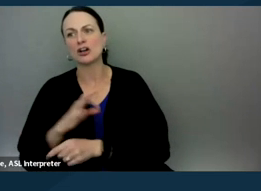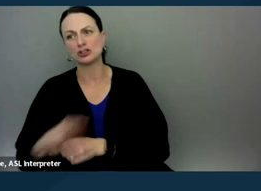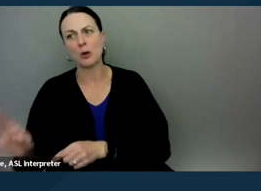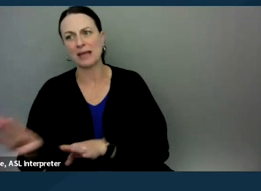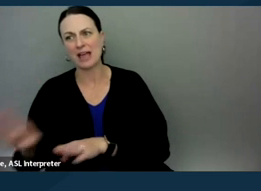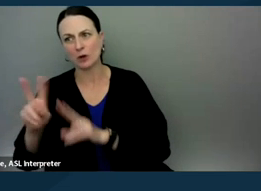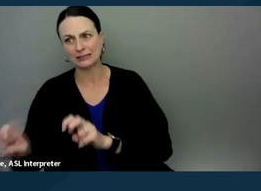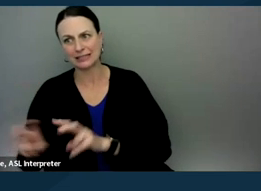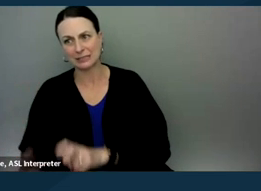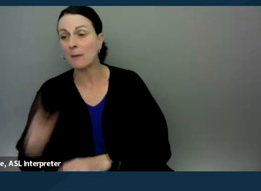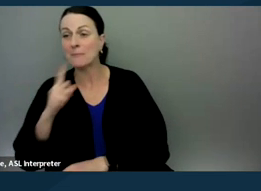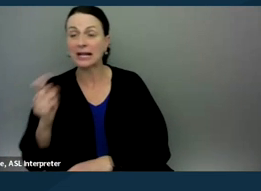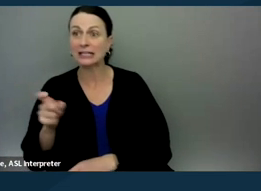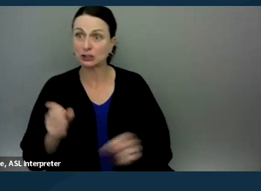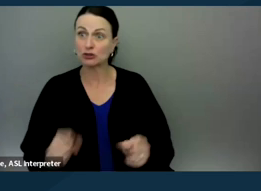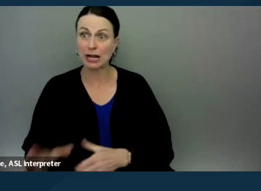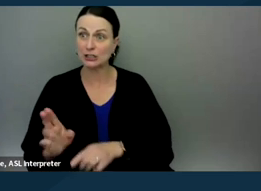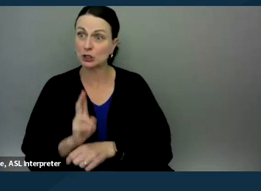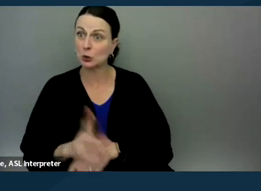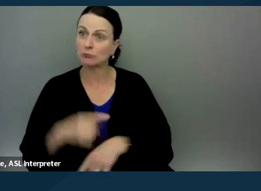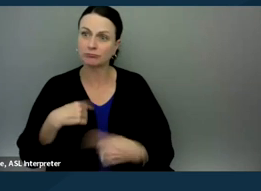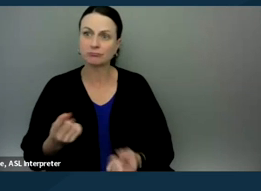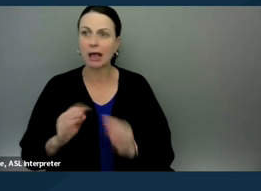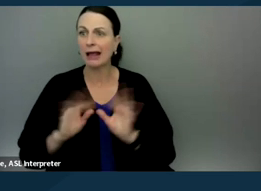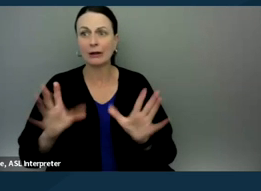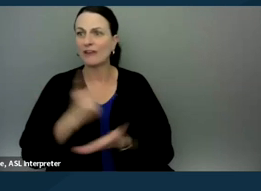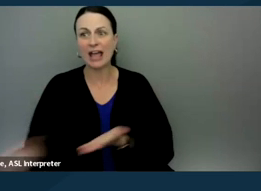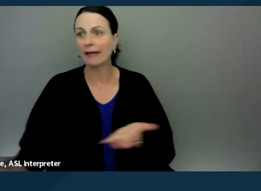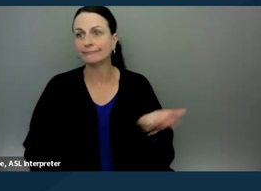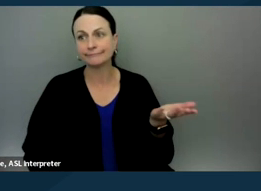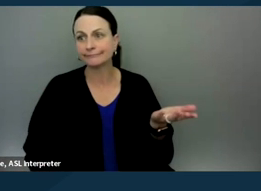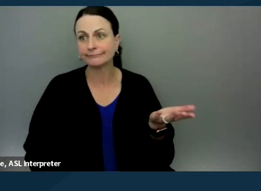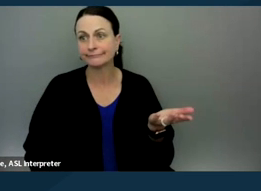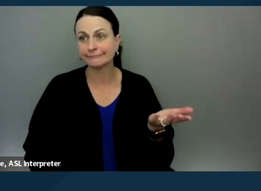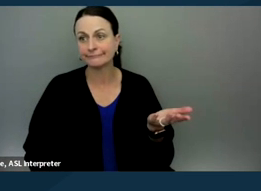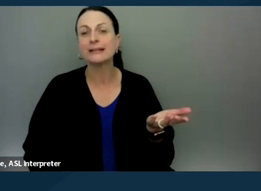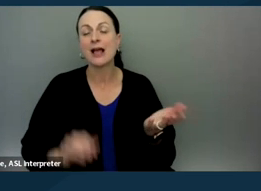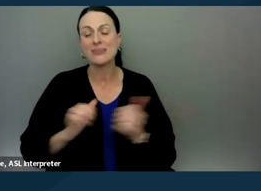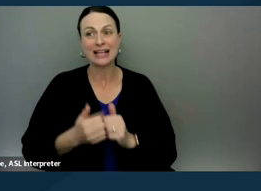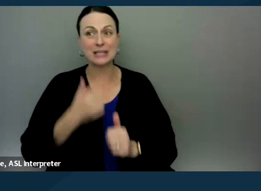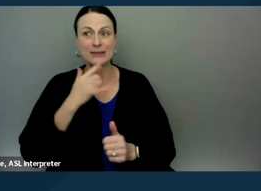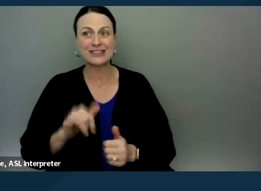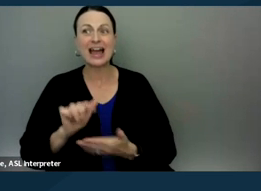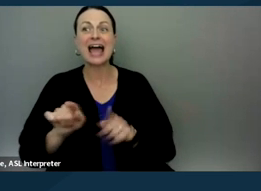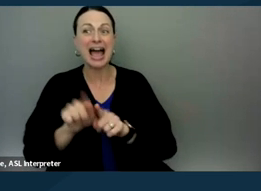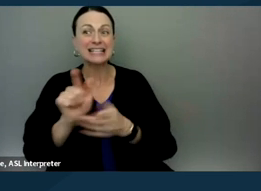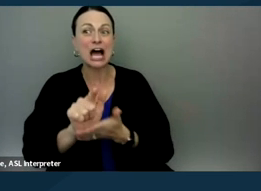because the strategies that you've been using have clearly been ineffective. That's how I would say it as an attorney. So I'm gonna turn it over to Cheryl